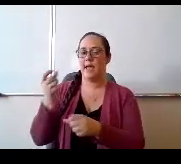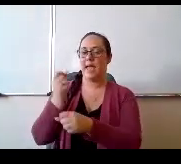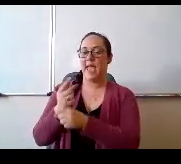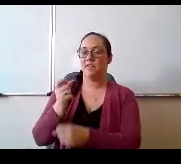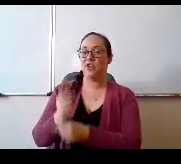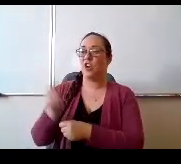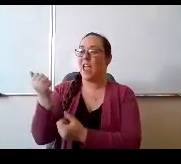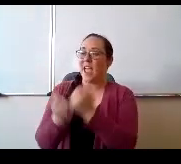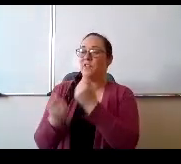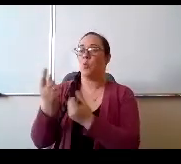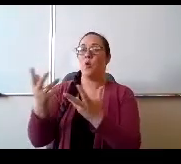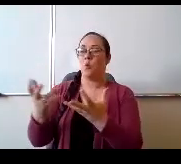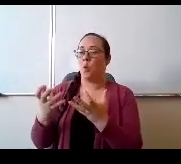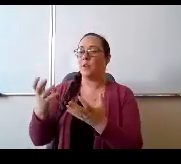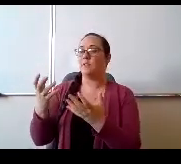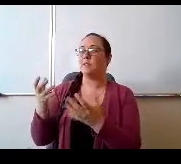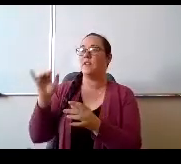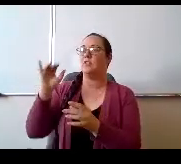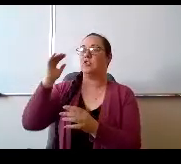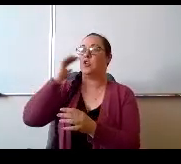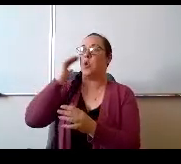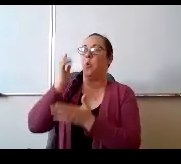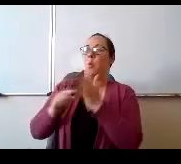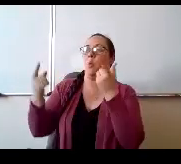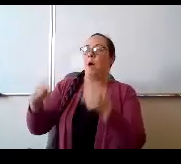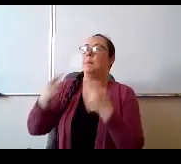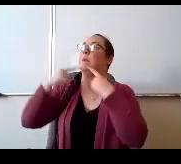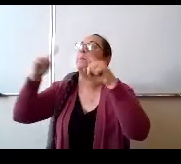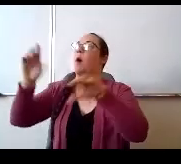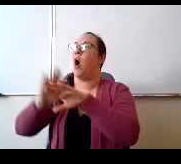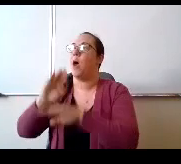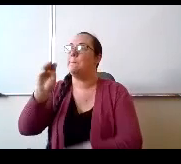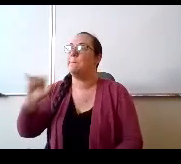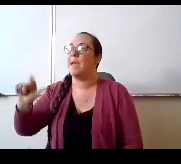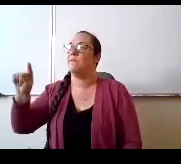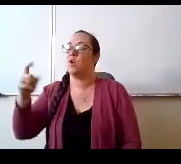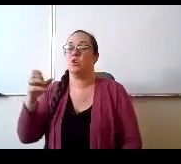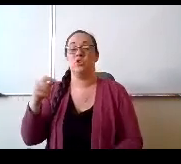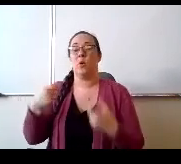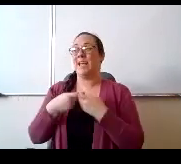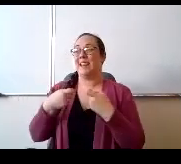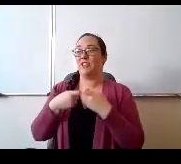waits for that May 1st announcement, but so electronic thing is paying off in some ways.